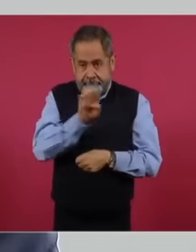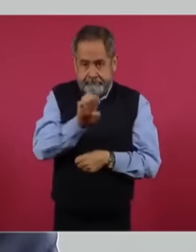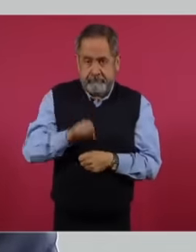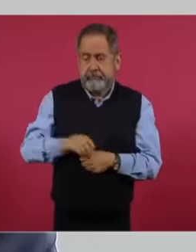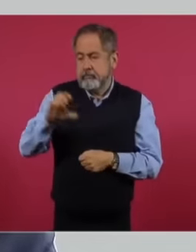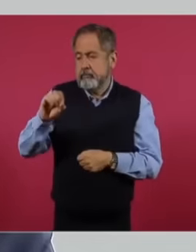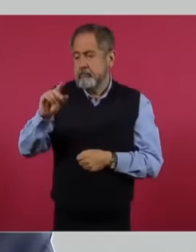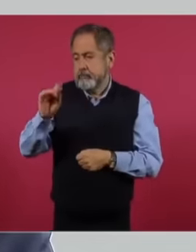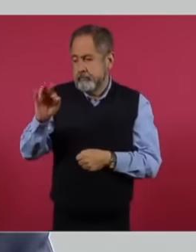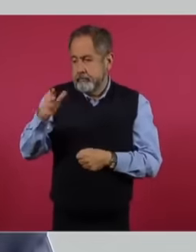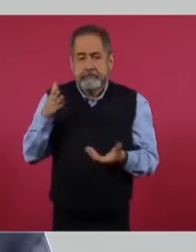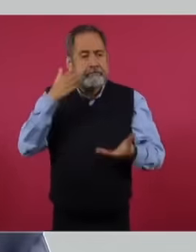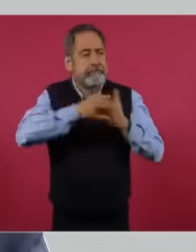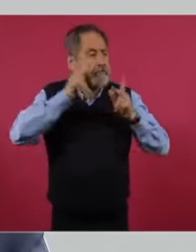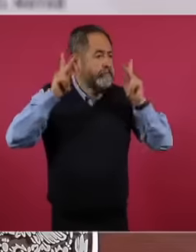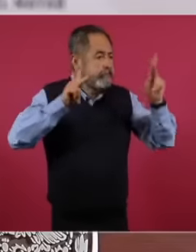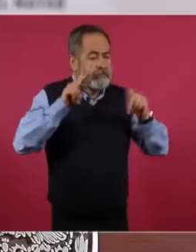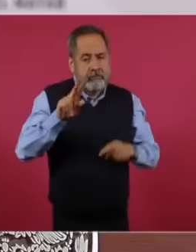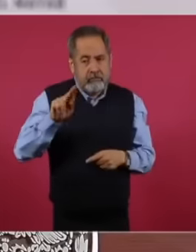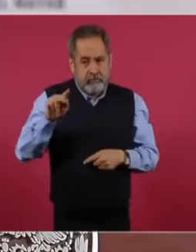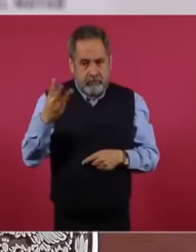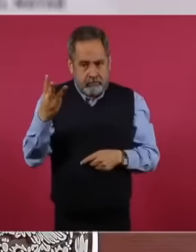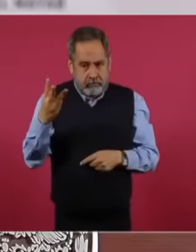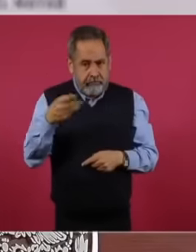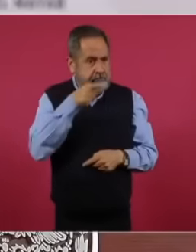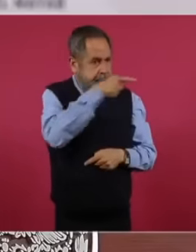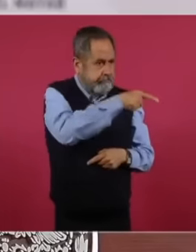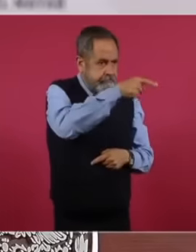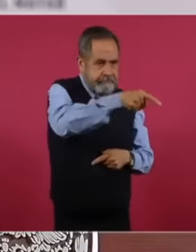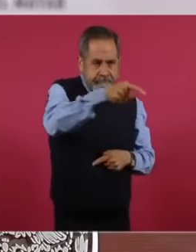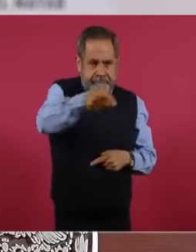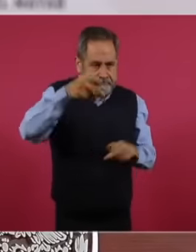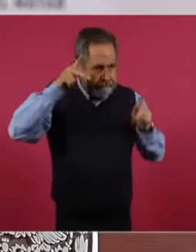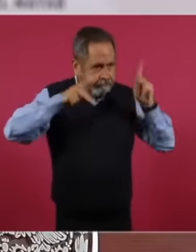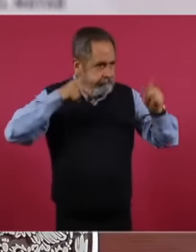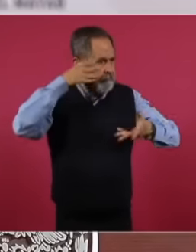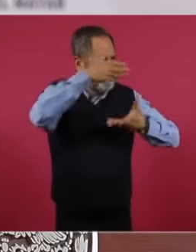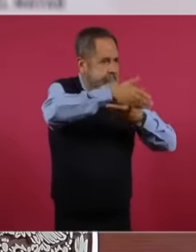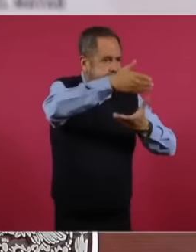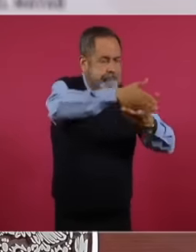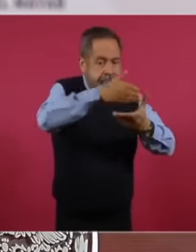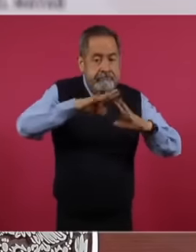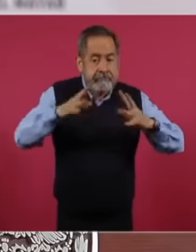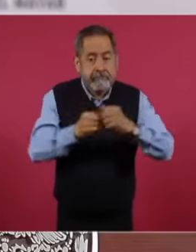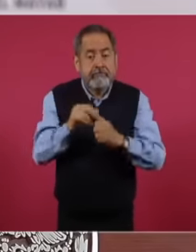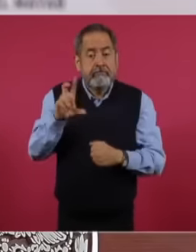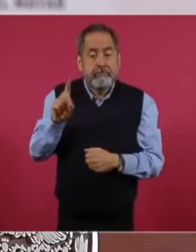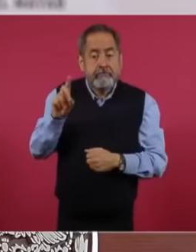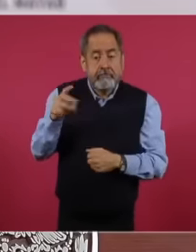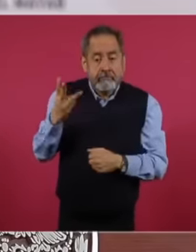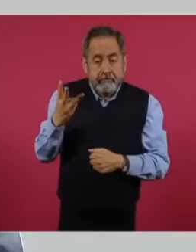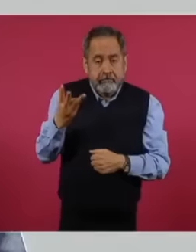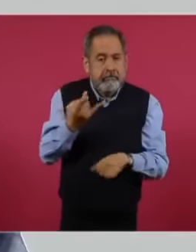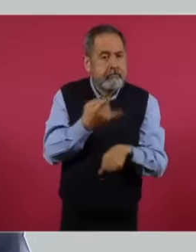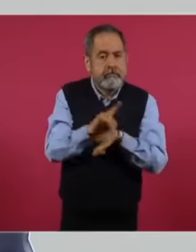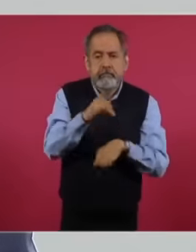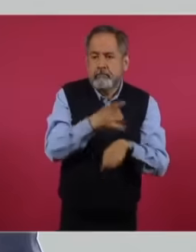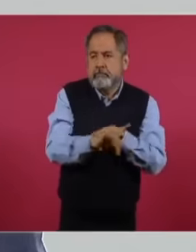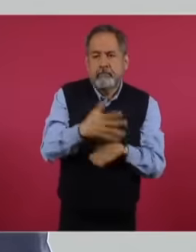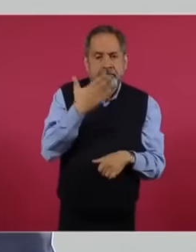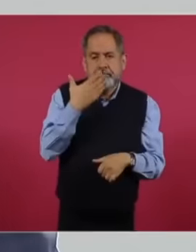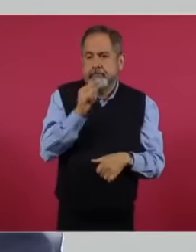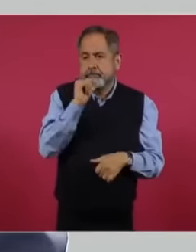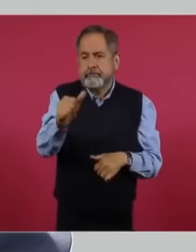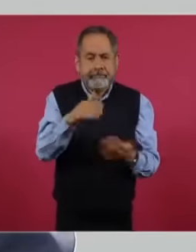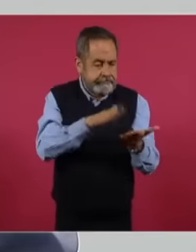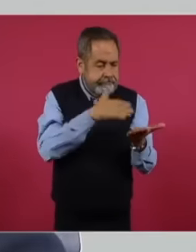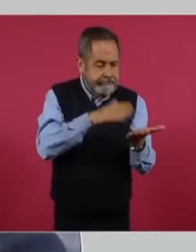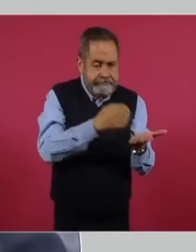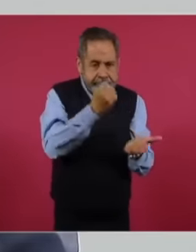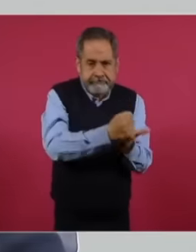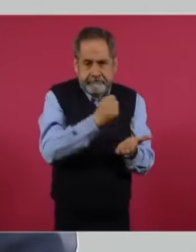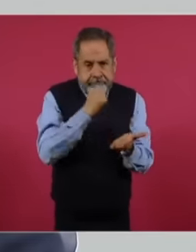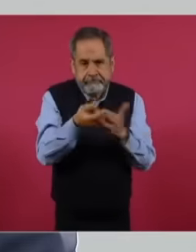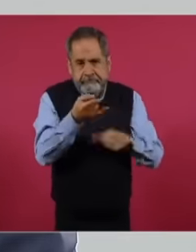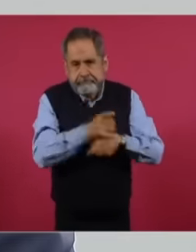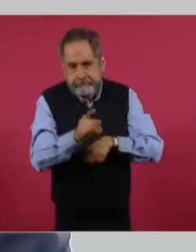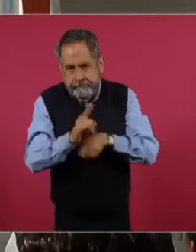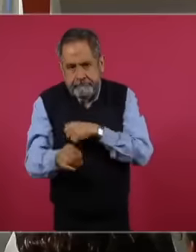visited 83 of those 83 in 33 we detected irregularities there you can see the irregularities